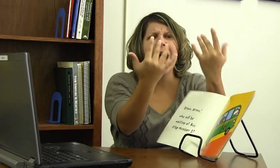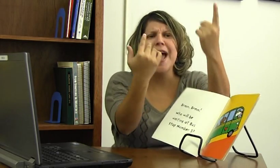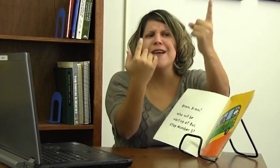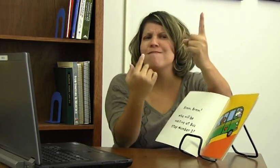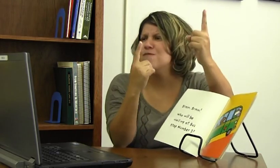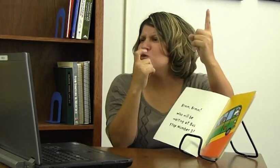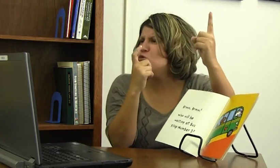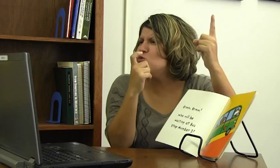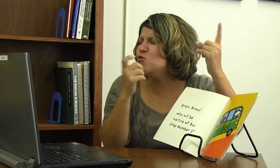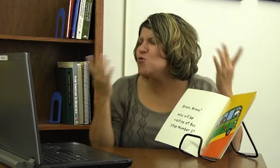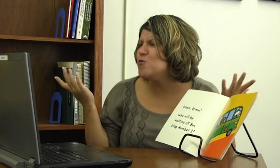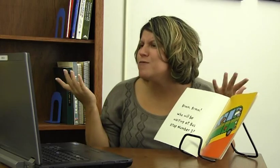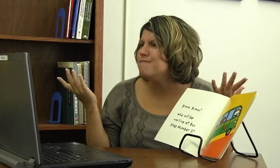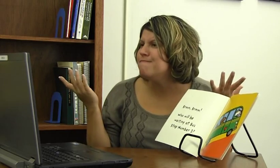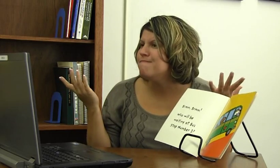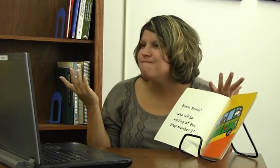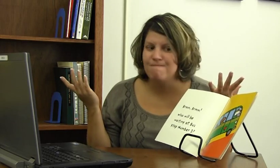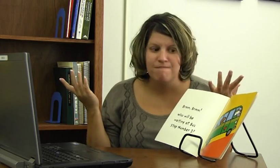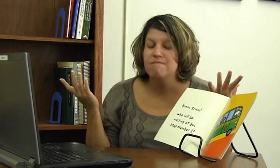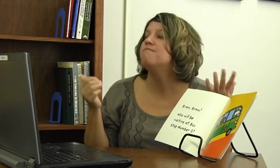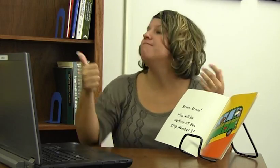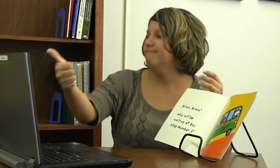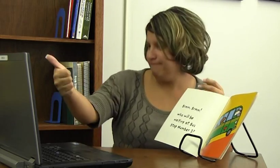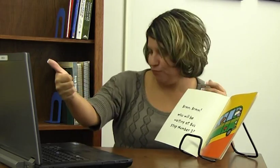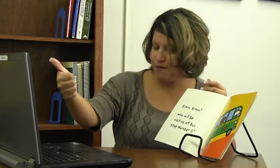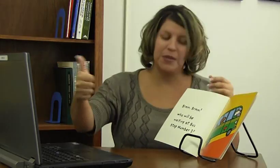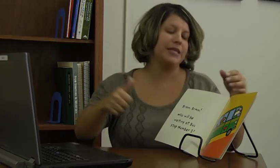Then you'll say, 'Who's waiting there?' Good job!"